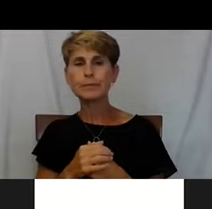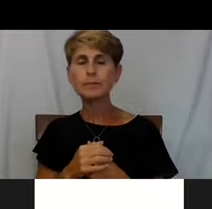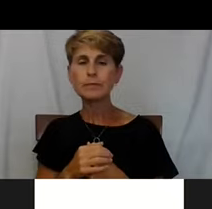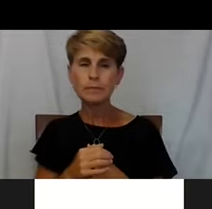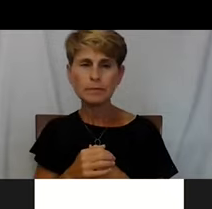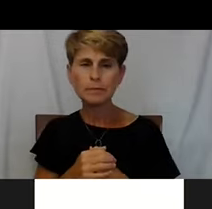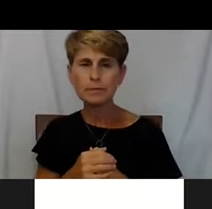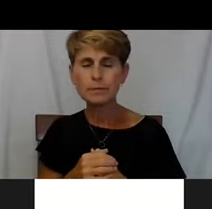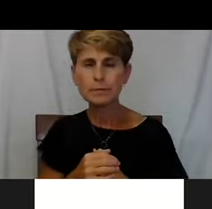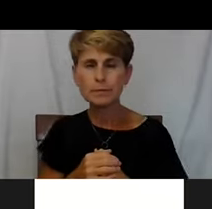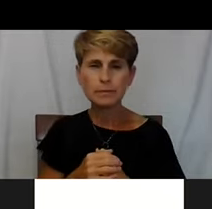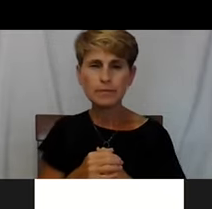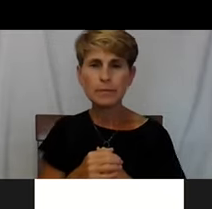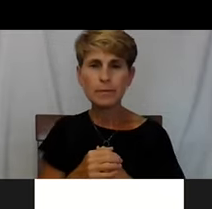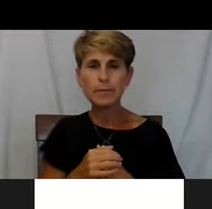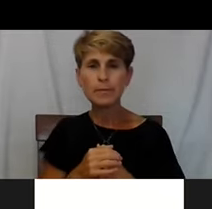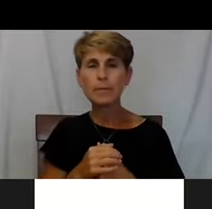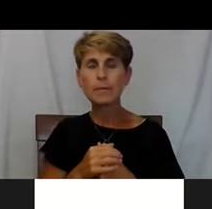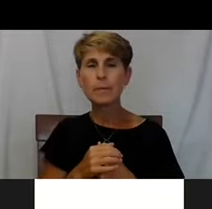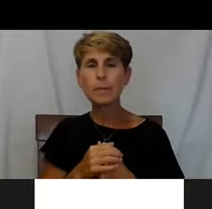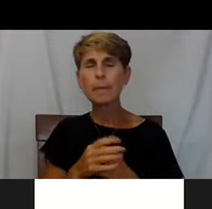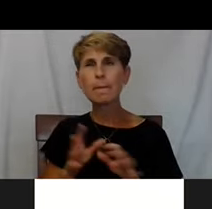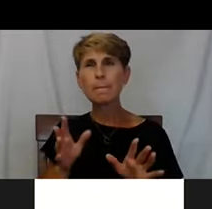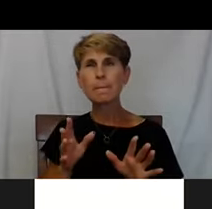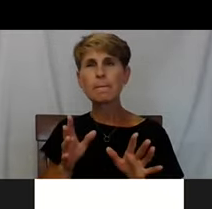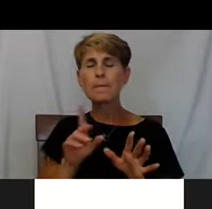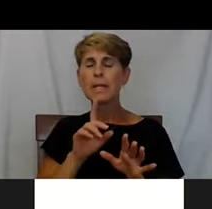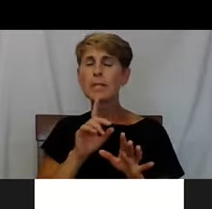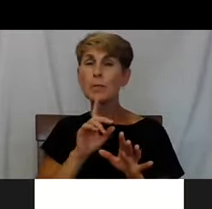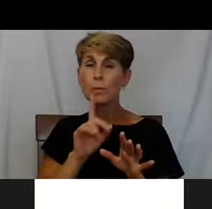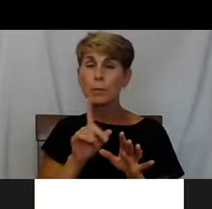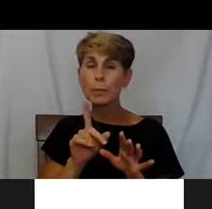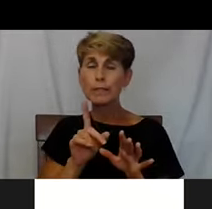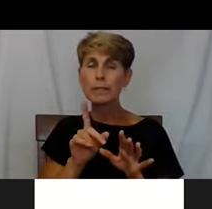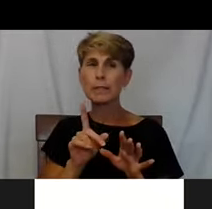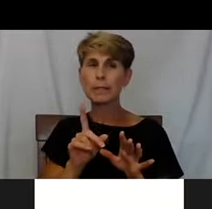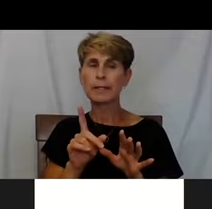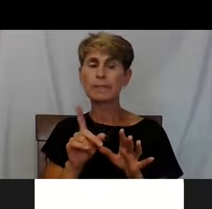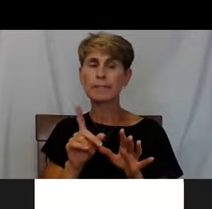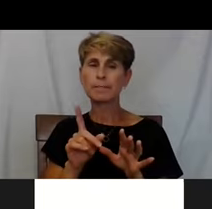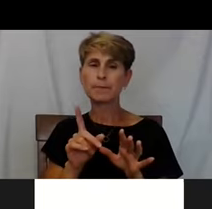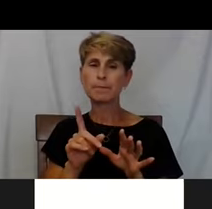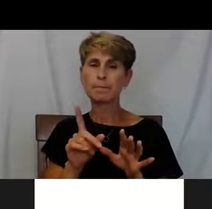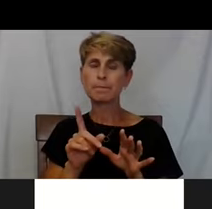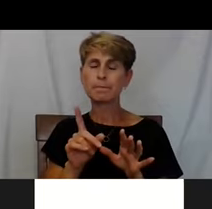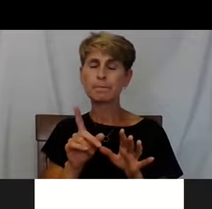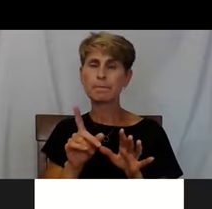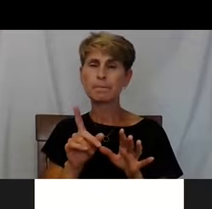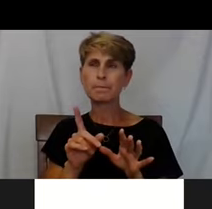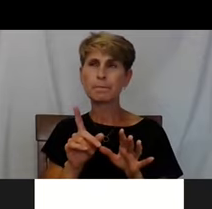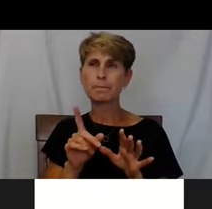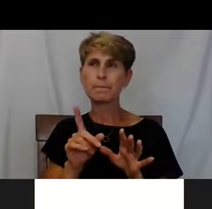Let's see. It's really important that someone in an apartment or an SRO